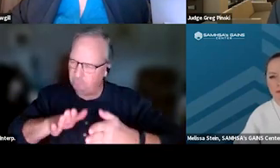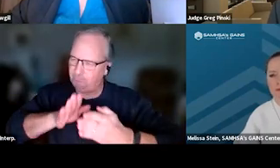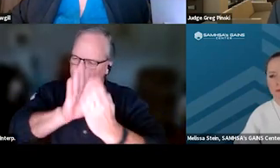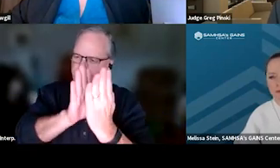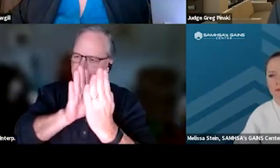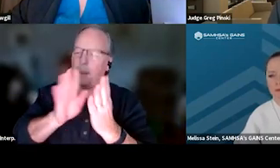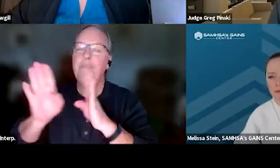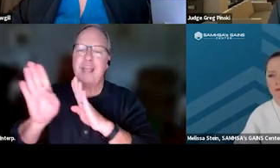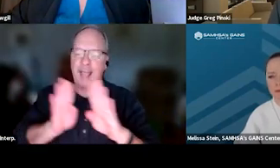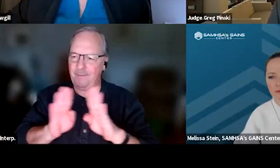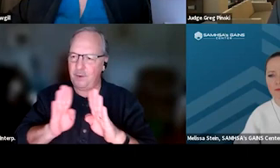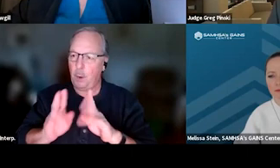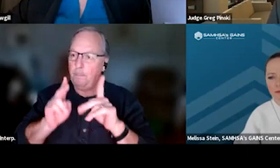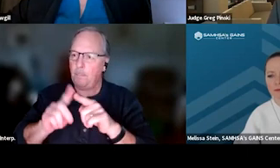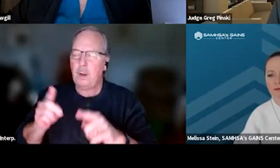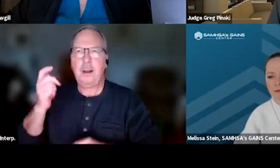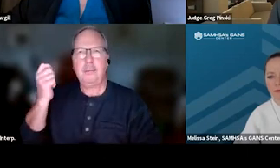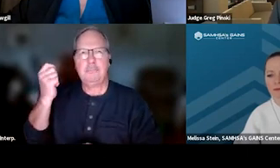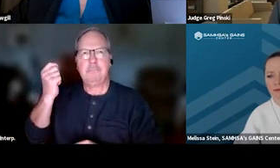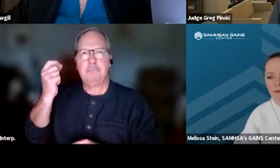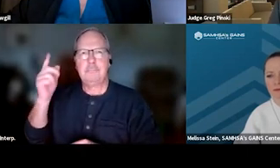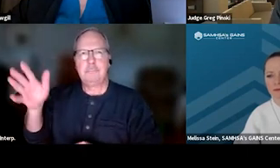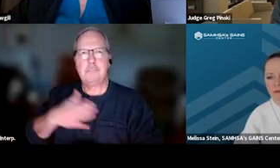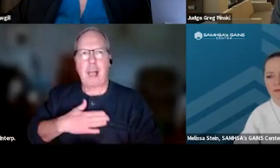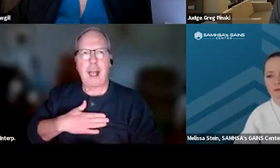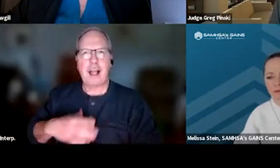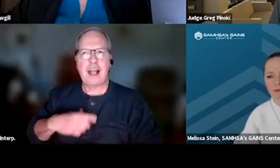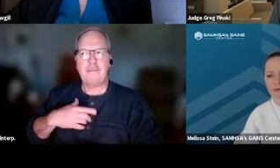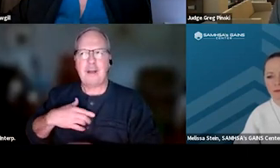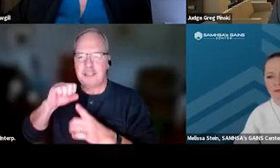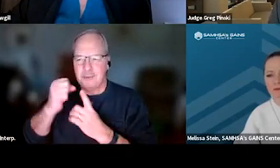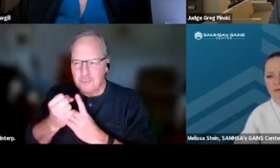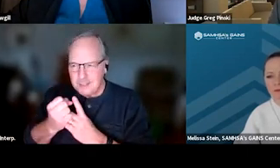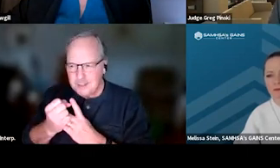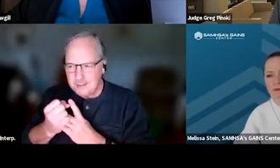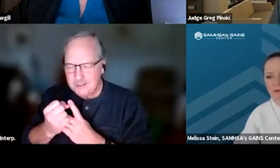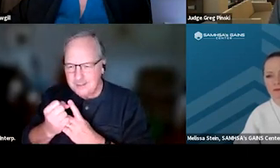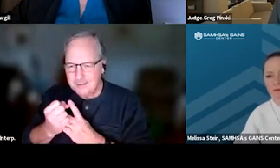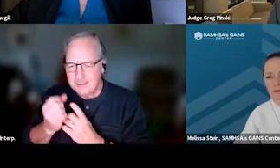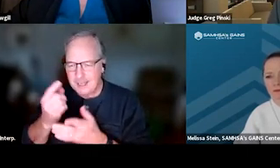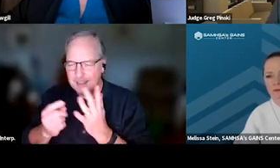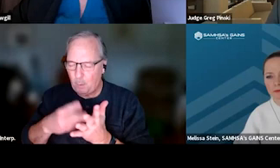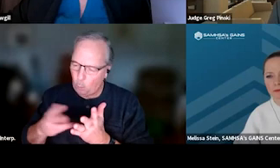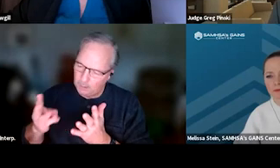Put it in context of your own life. If you have a situation where someone wastes your time,